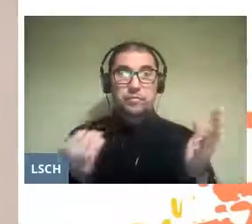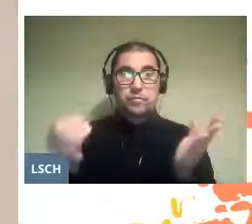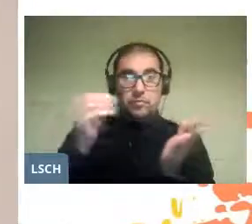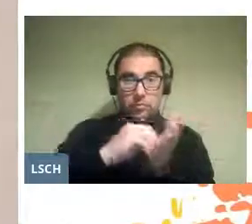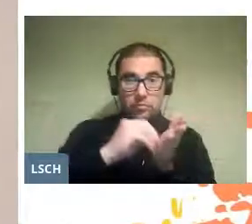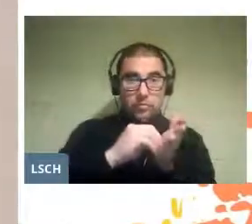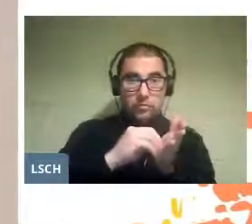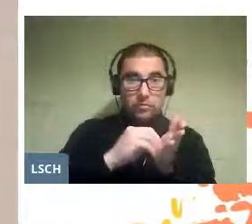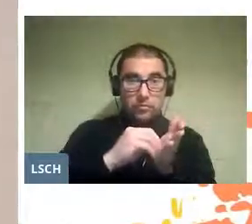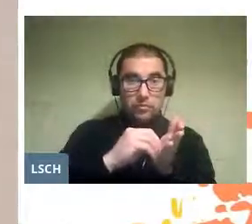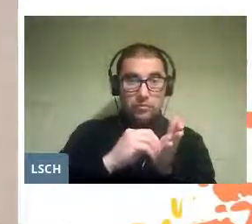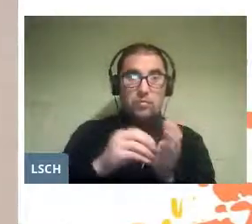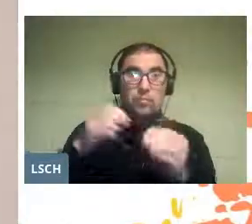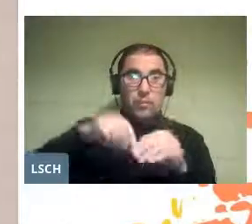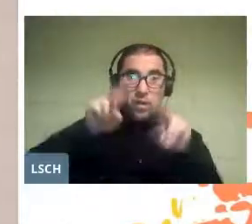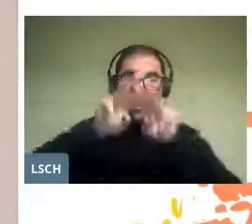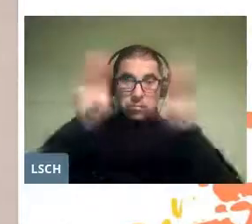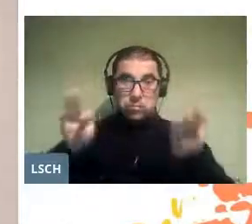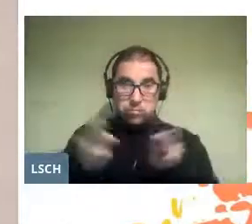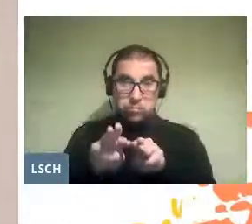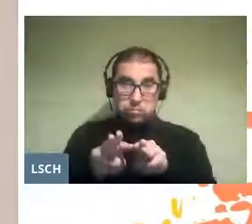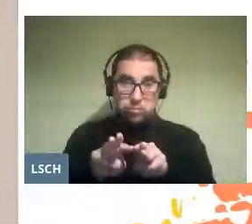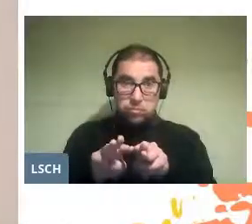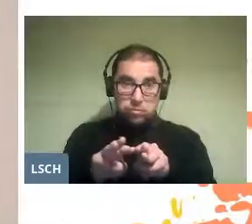within which each work was conceived: